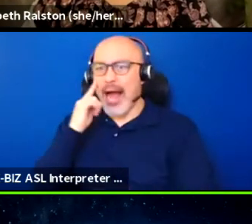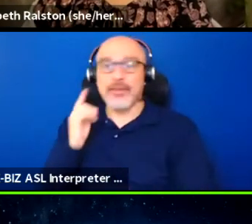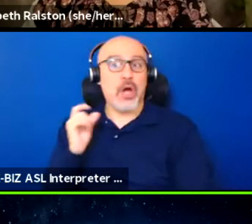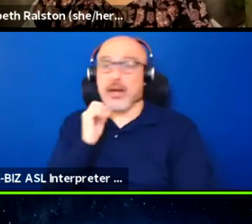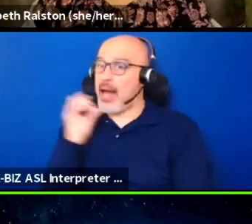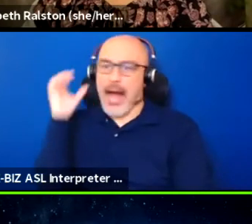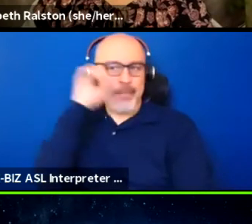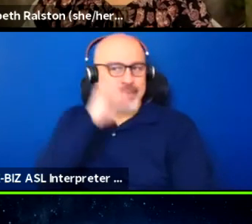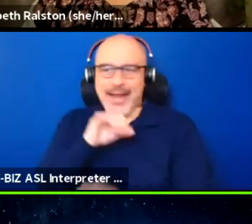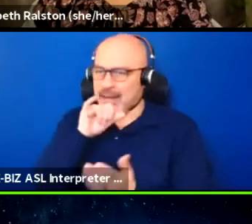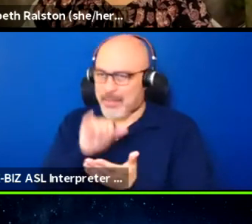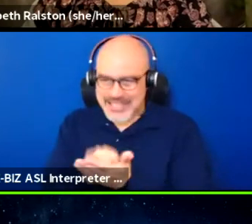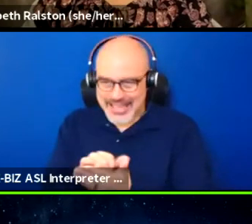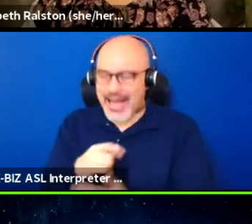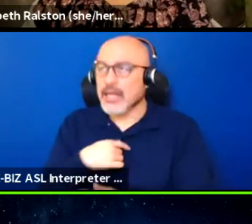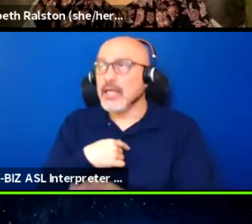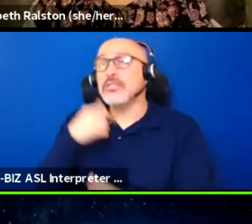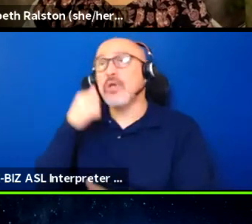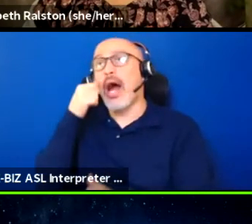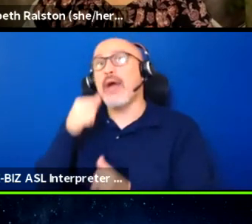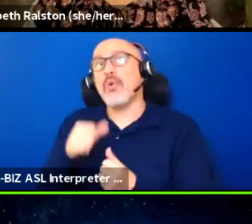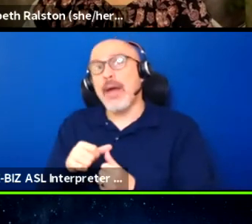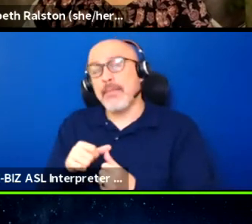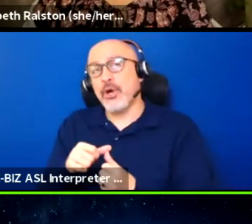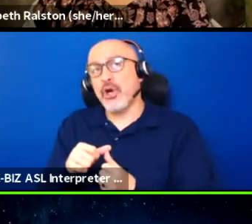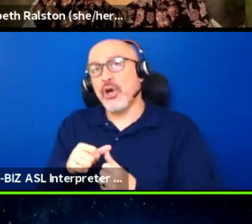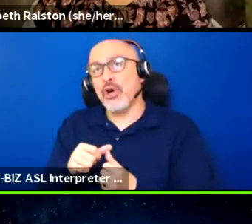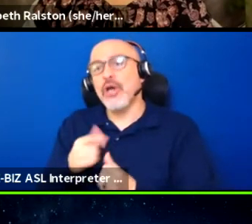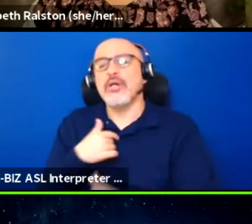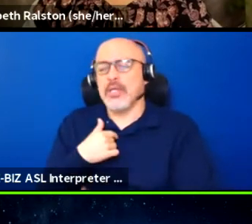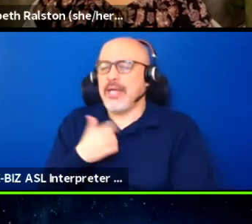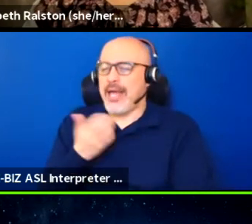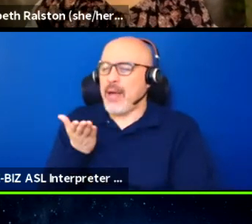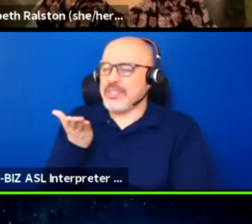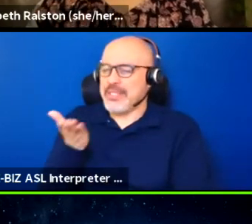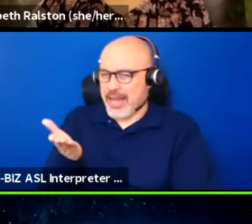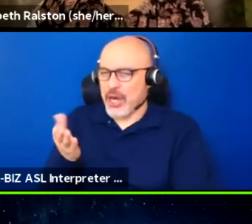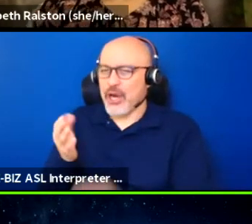And I remember being there and it was a line